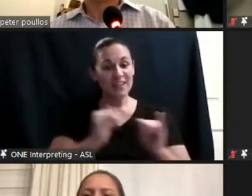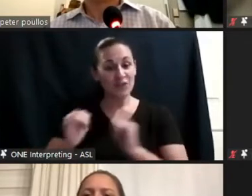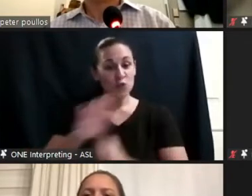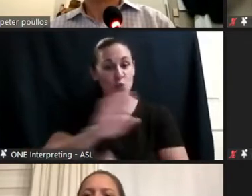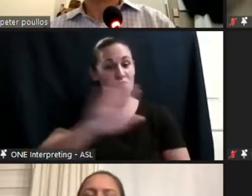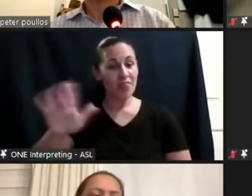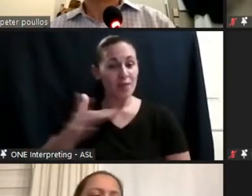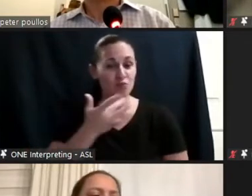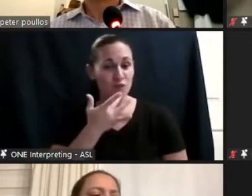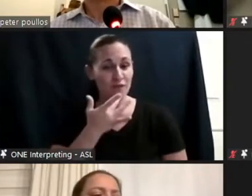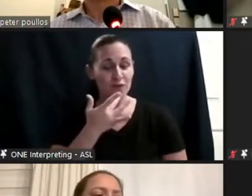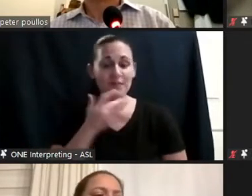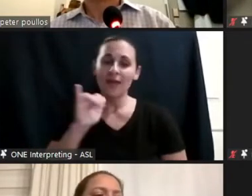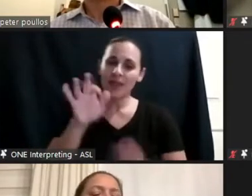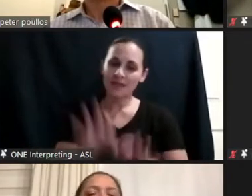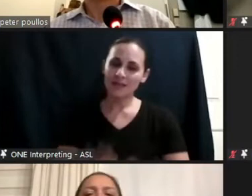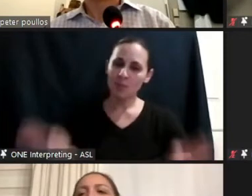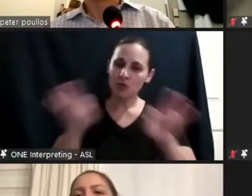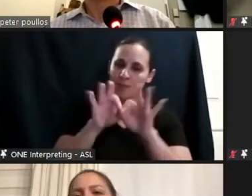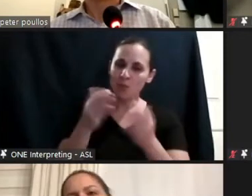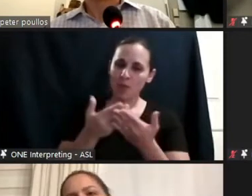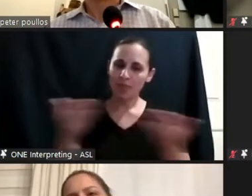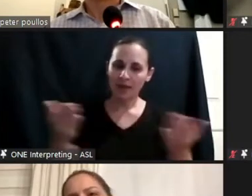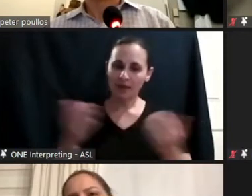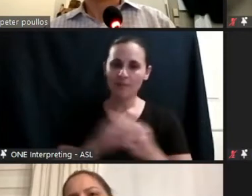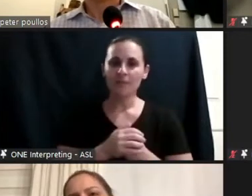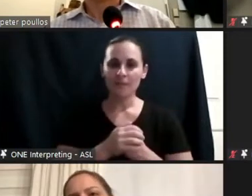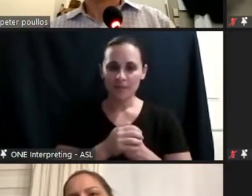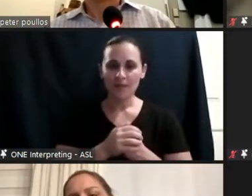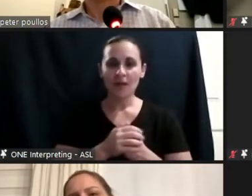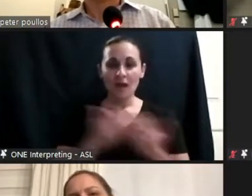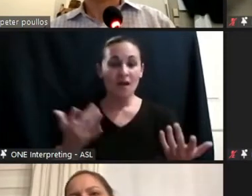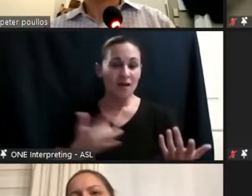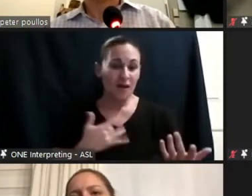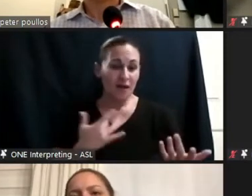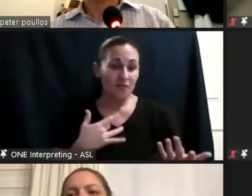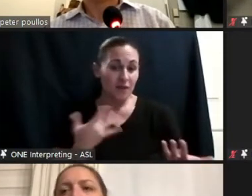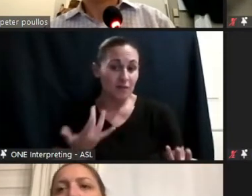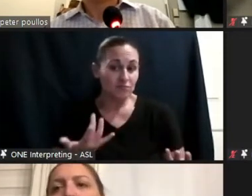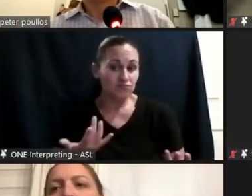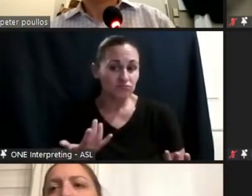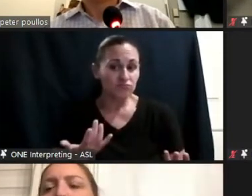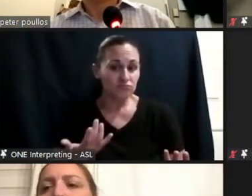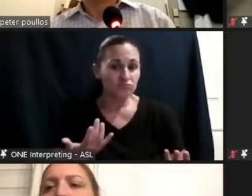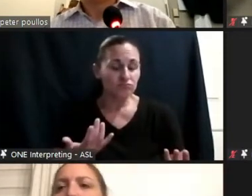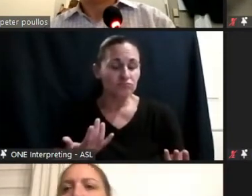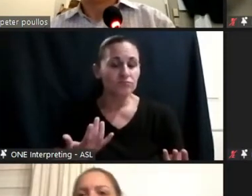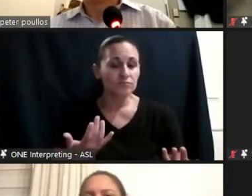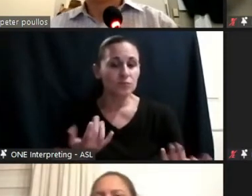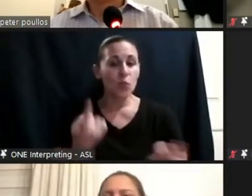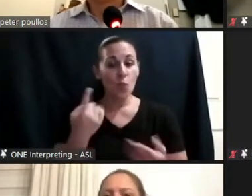is the most important thing. What I would say is that when I do push back against language